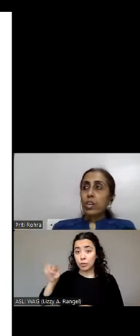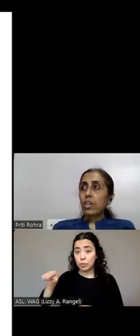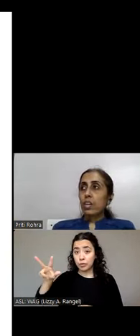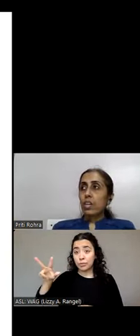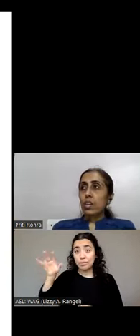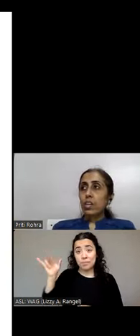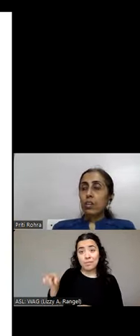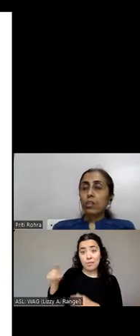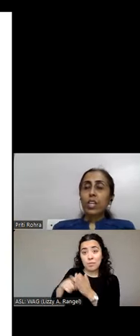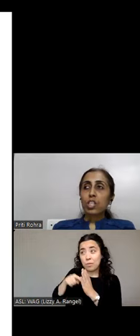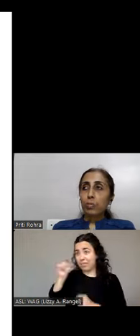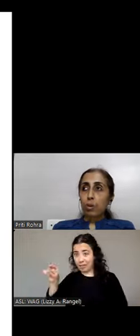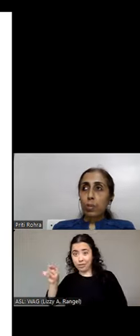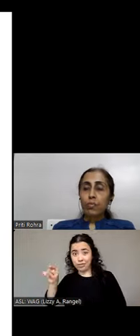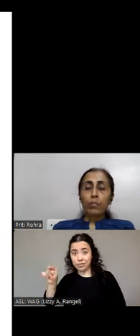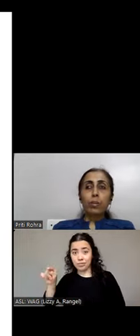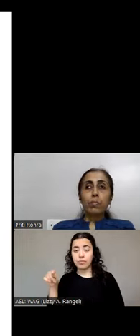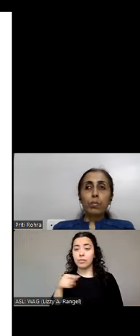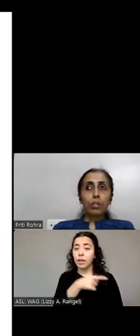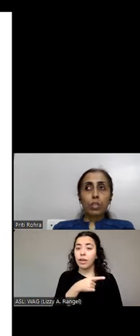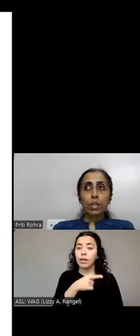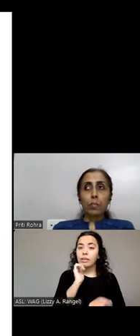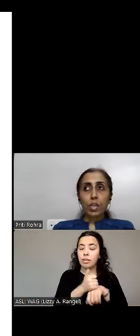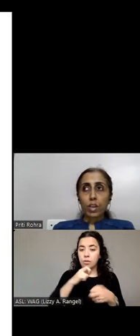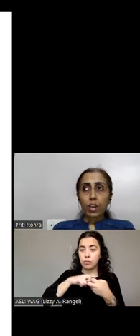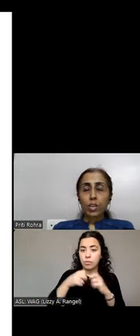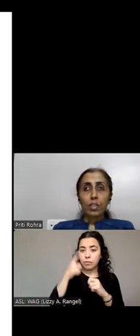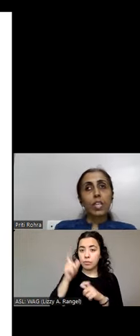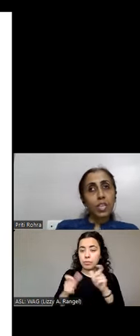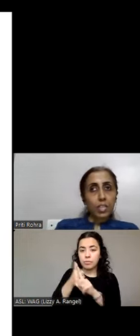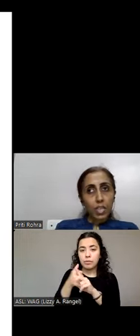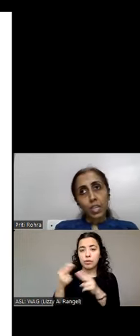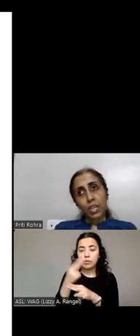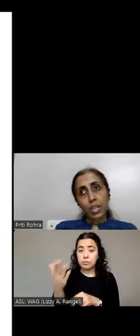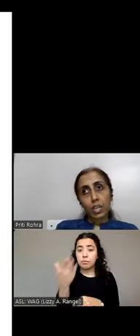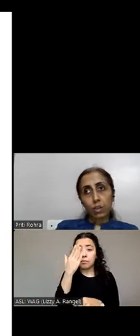it creates a problem for people who are using a magnifier. They are seeing the content on the